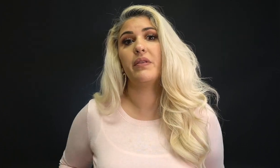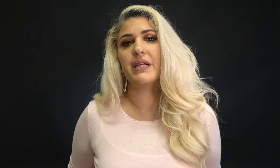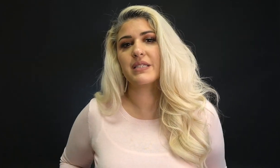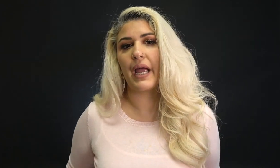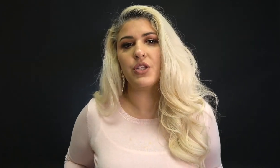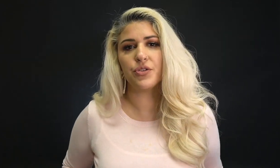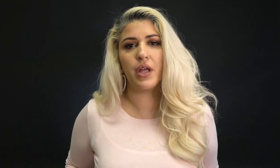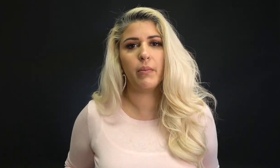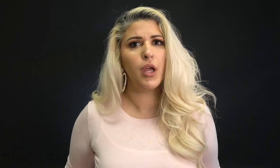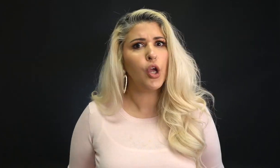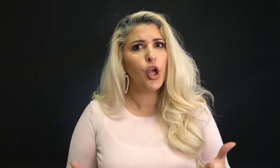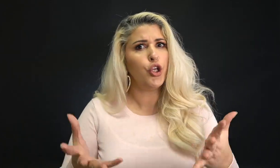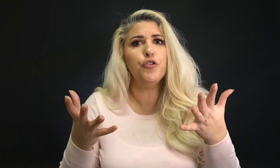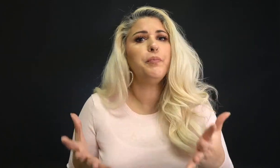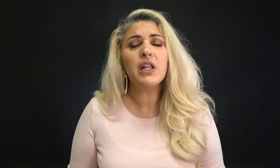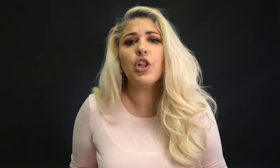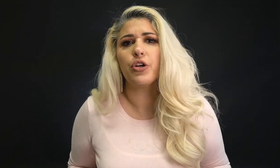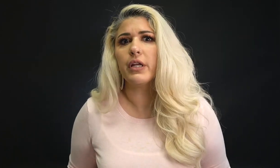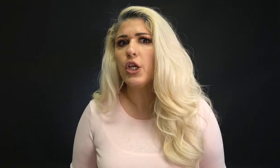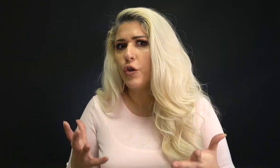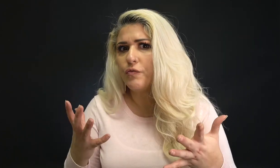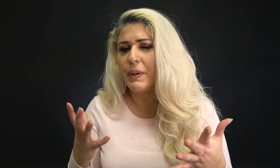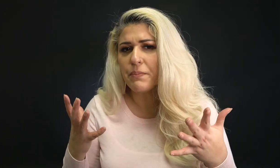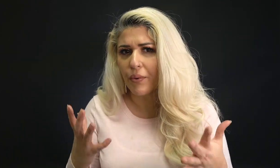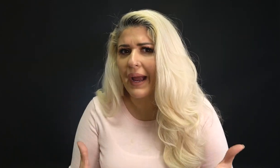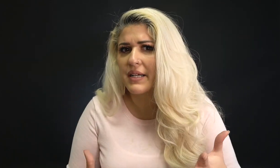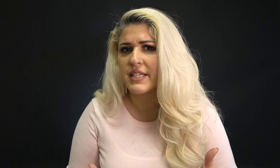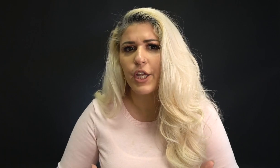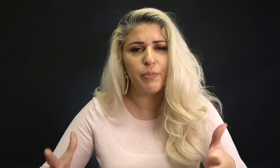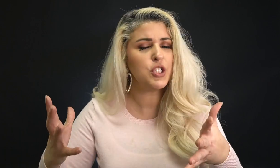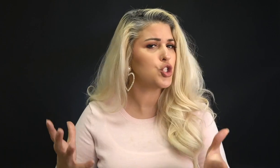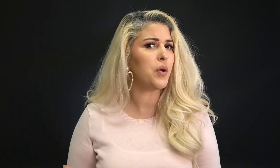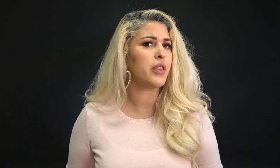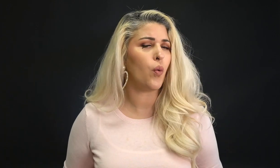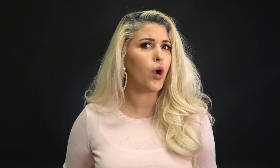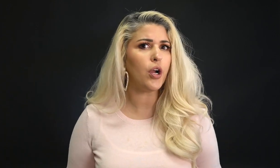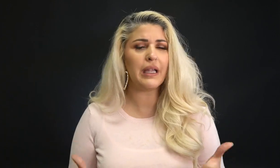when they sign to them. You've been learning. You've been practicing. You've been doing the work.